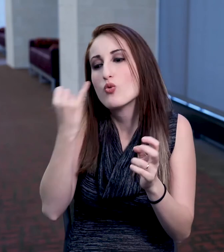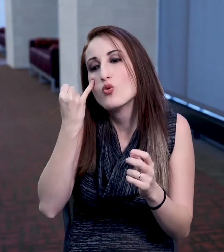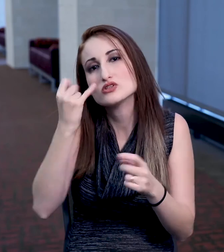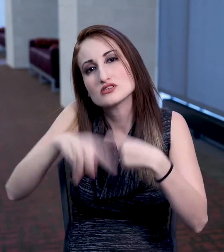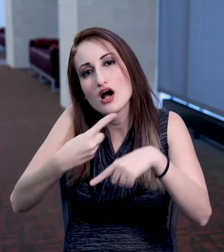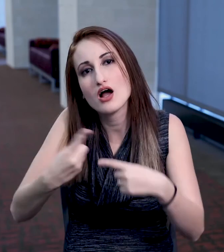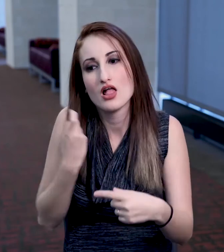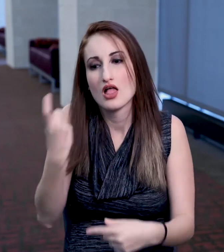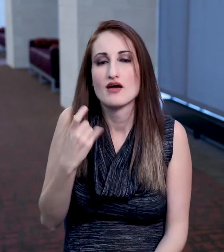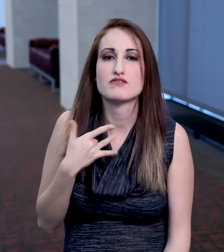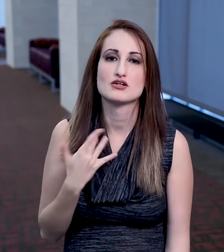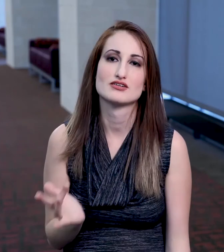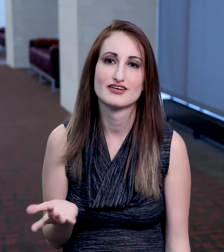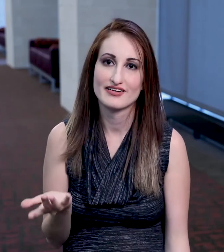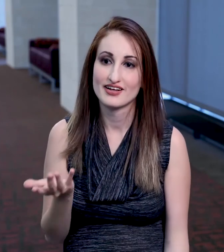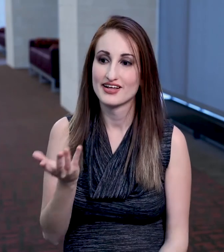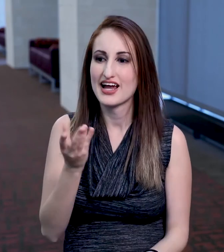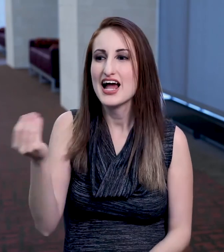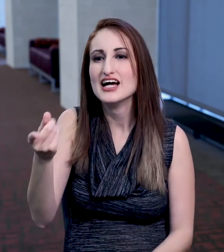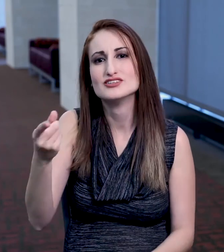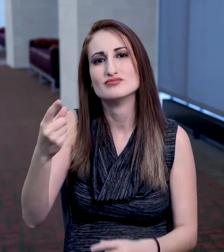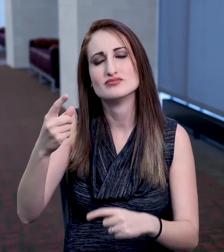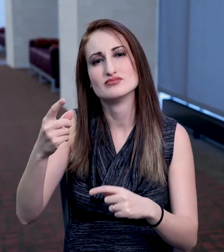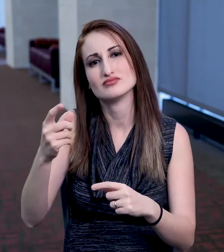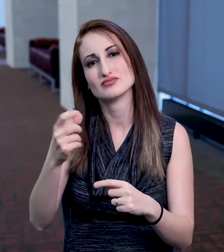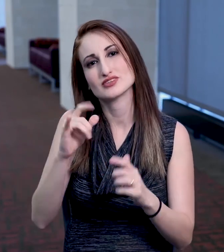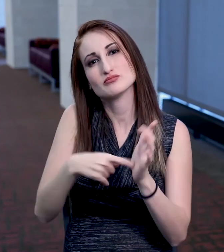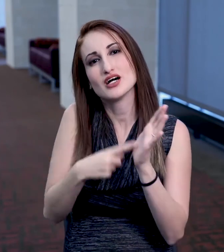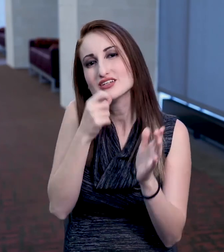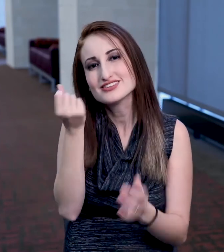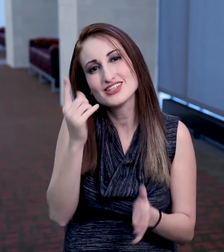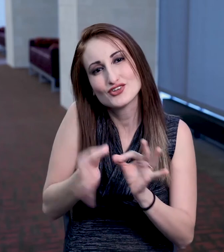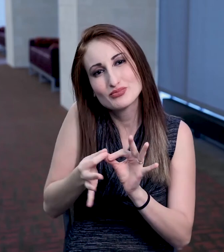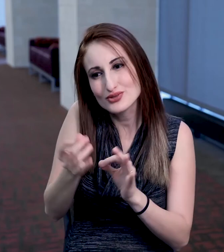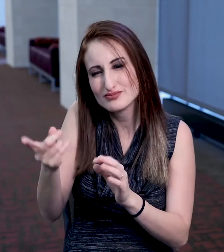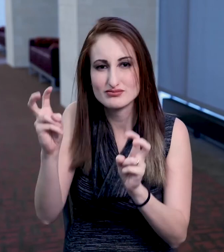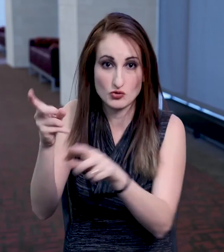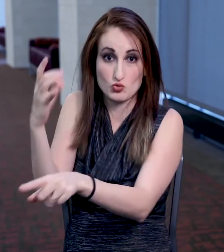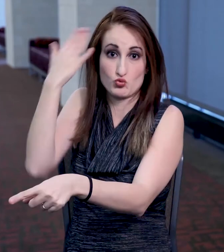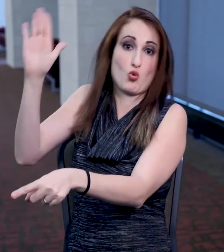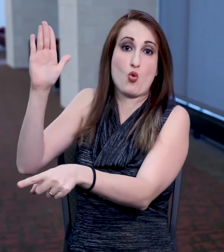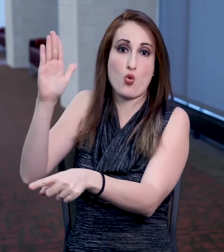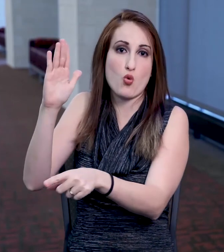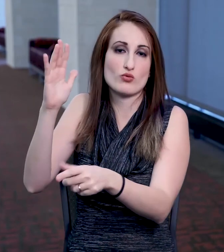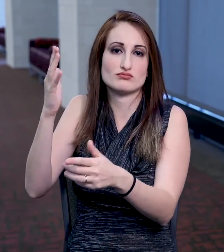would ask me with a sign for a specialized word was, and I didn't have the patience for that. Also, sometimes I didn't understand the interpreters.